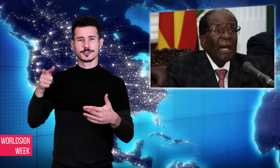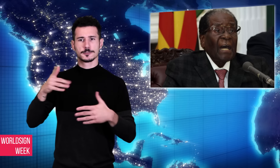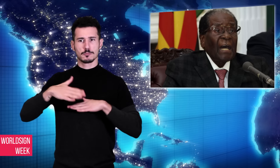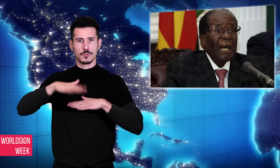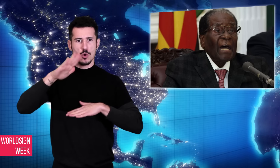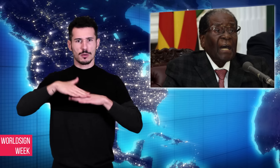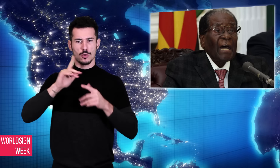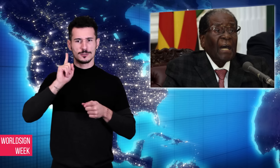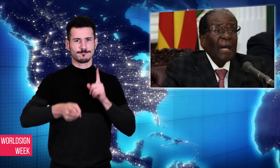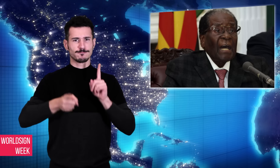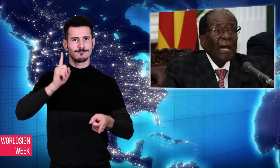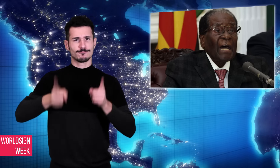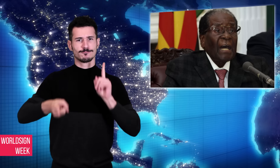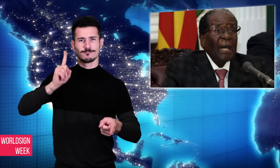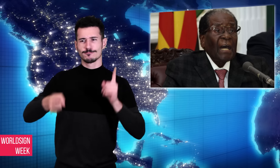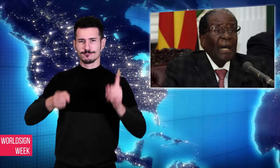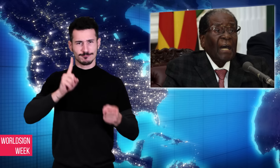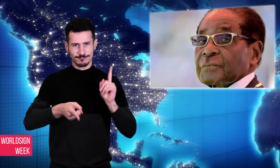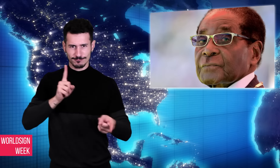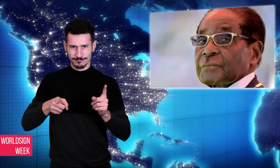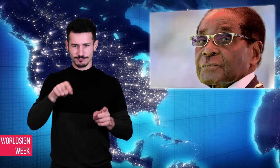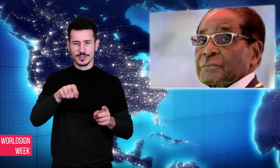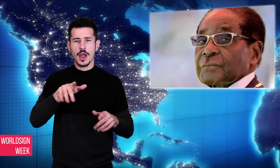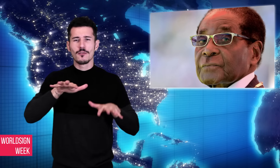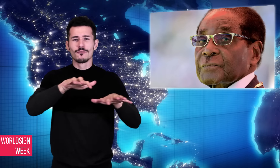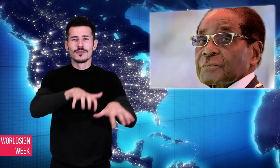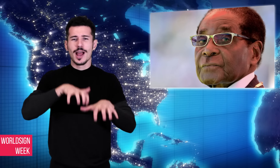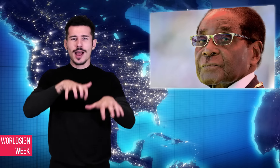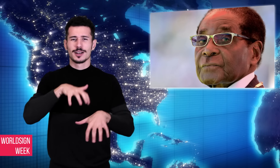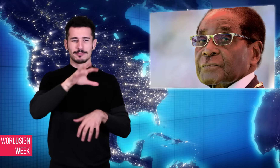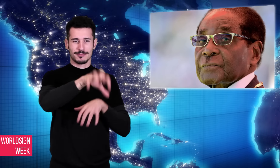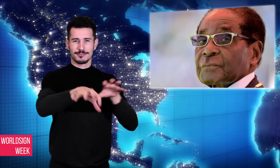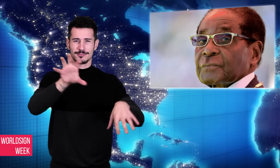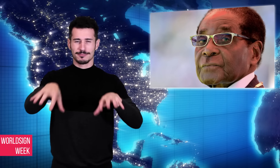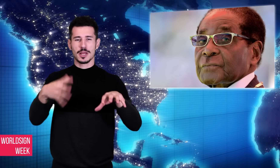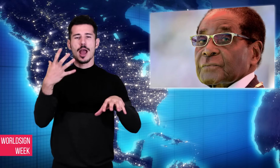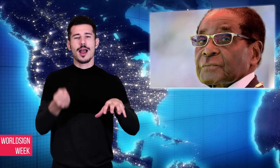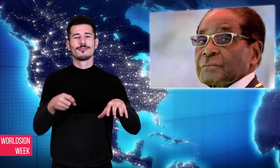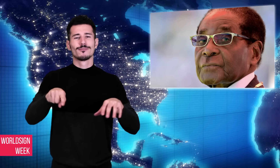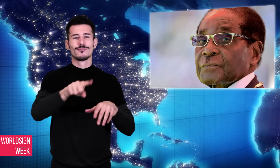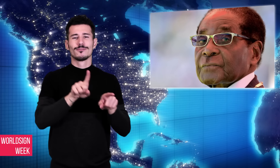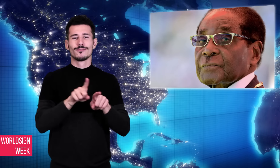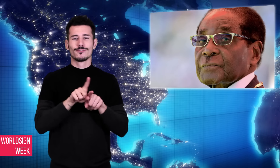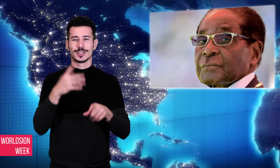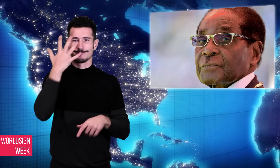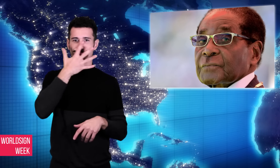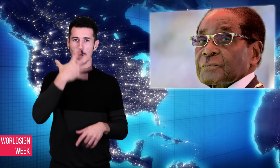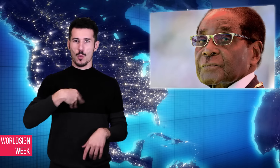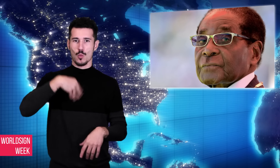seize white-owned farms, which